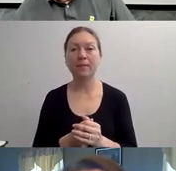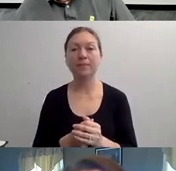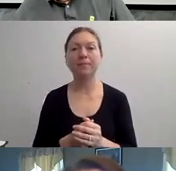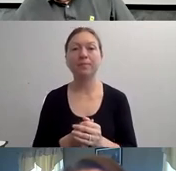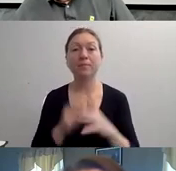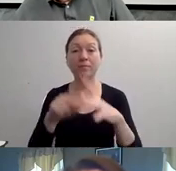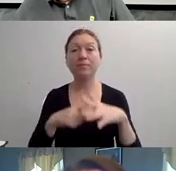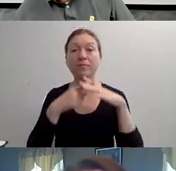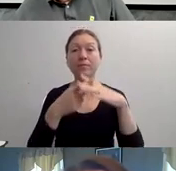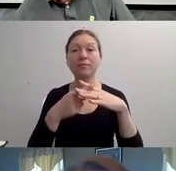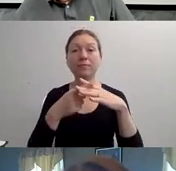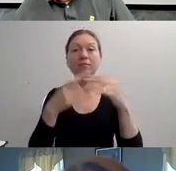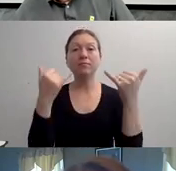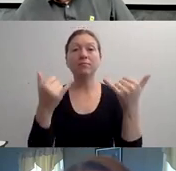COMMUNITY.